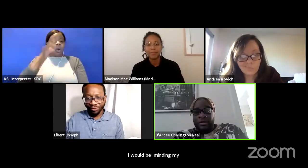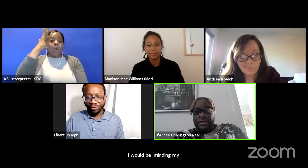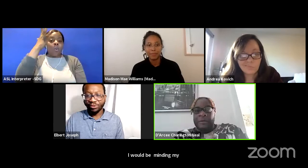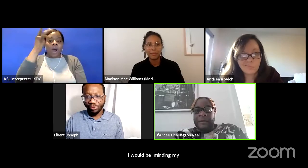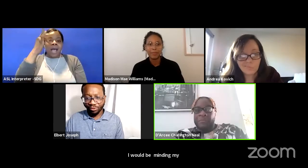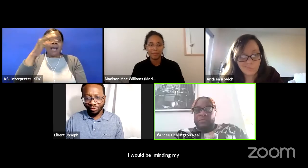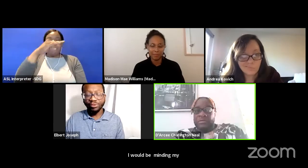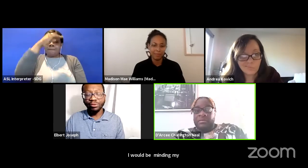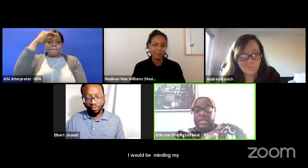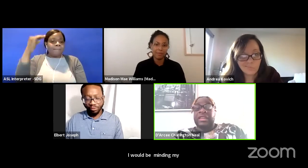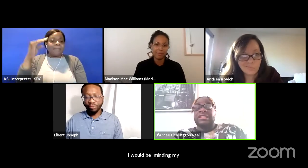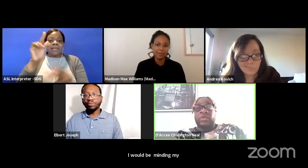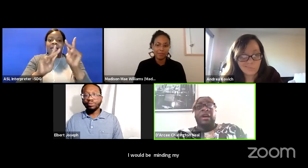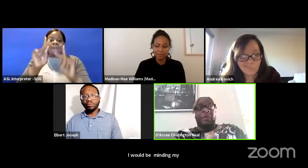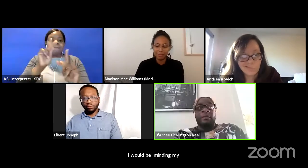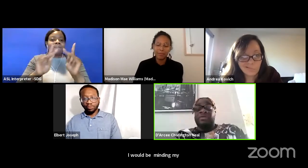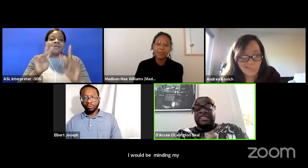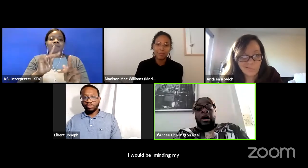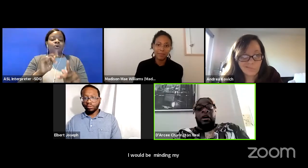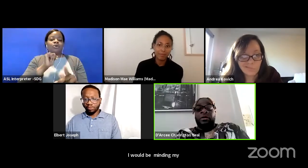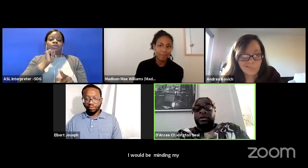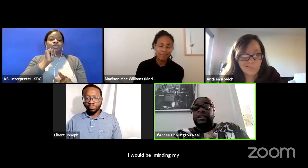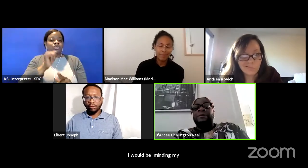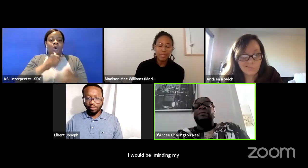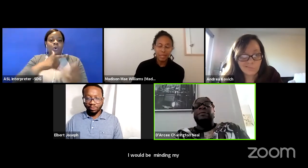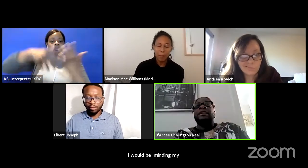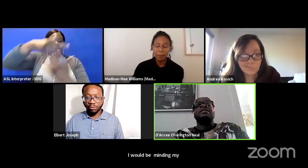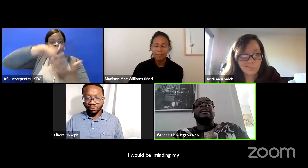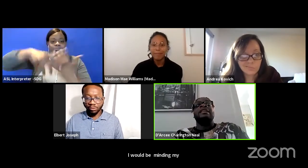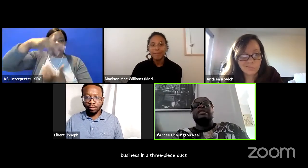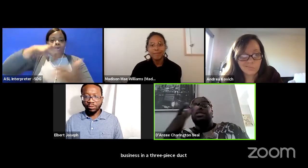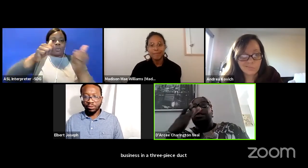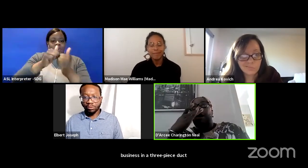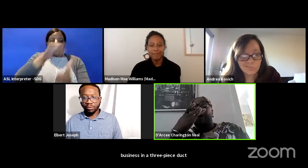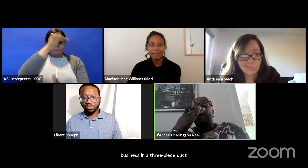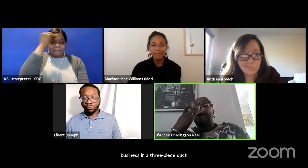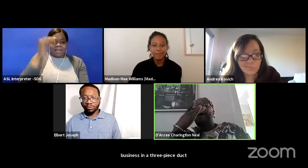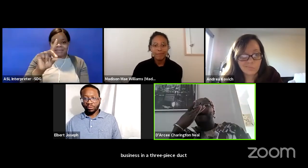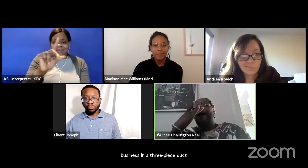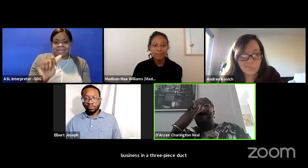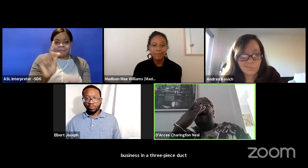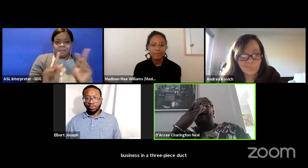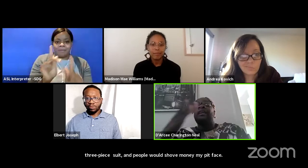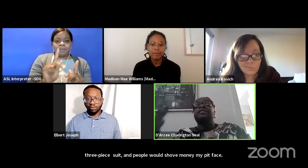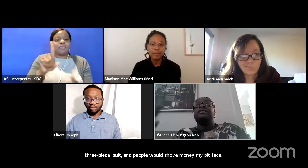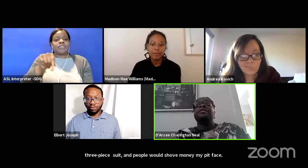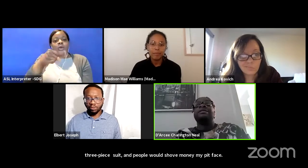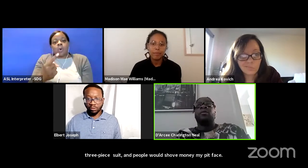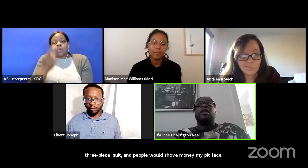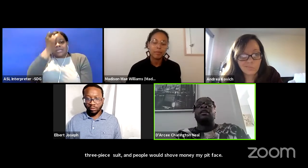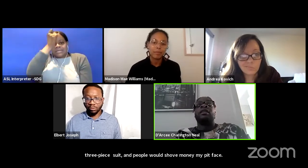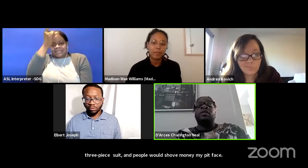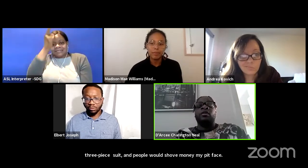Yes, D'Arcee, yes. Is trauma. That's the only way people understand it. So I do this work